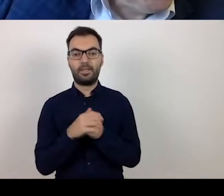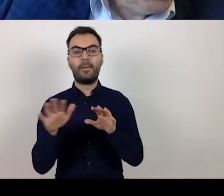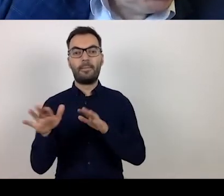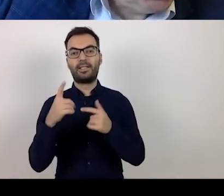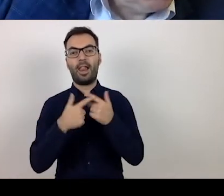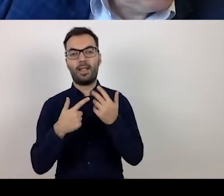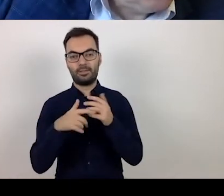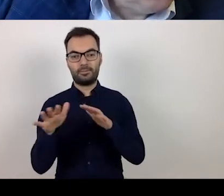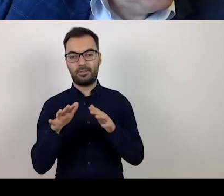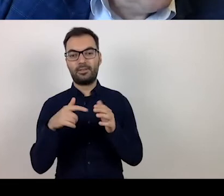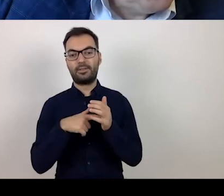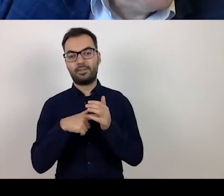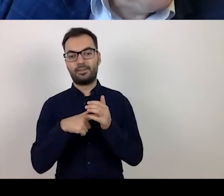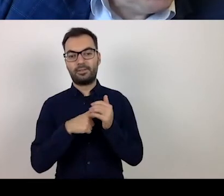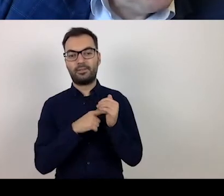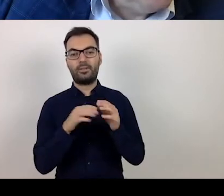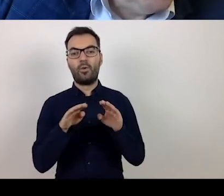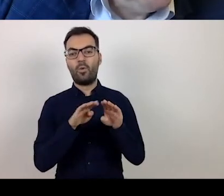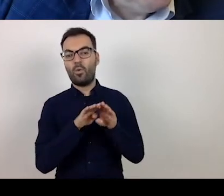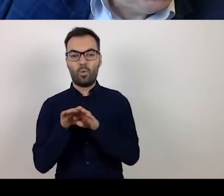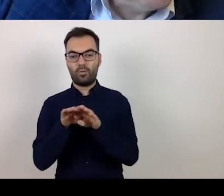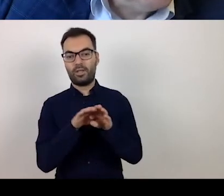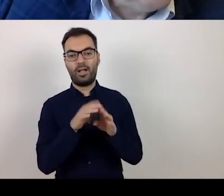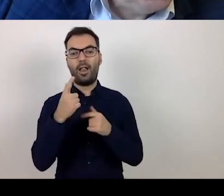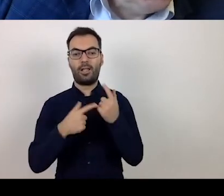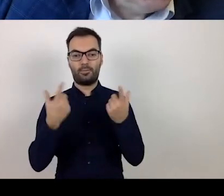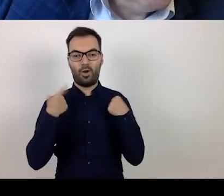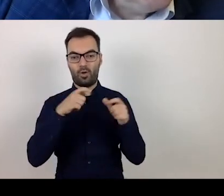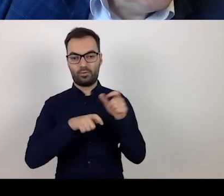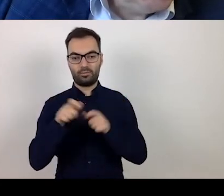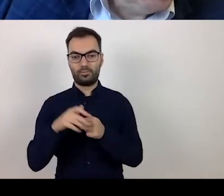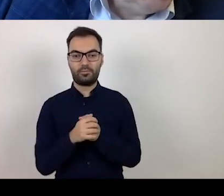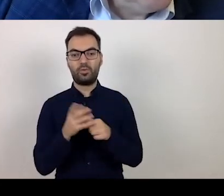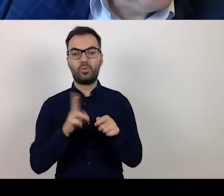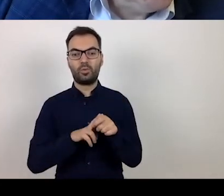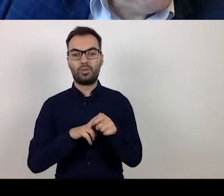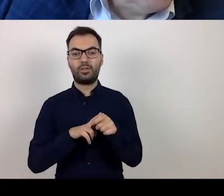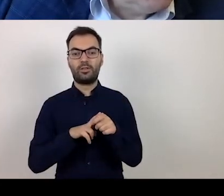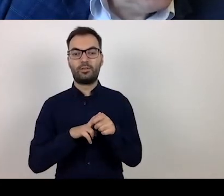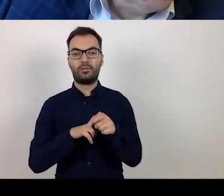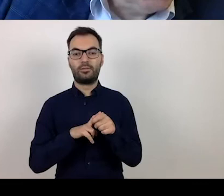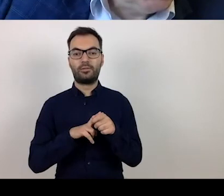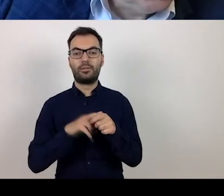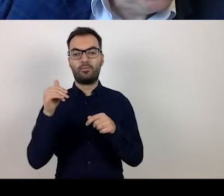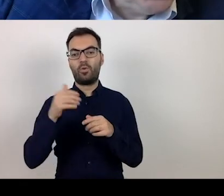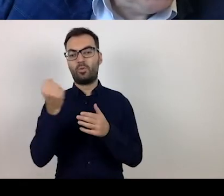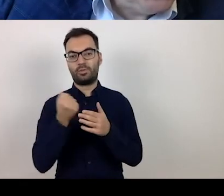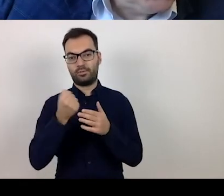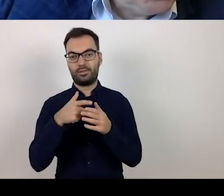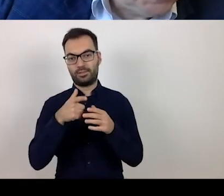for a maximum number of people who can simultaneously benefit from the services at the facility.